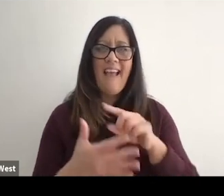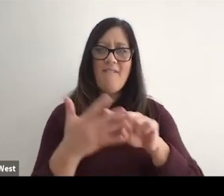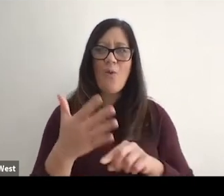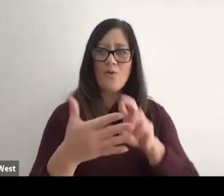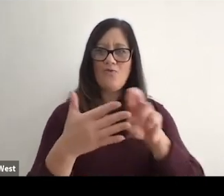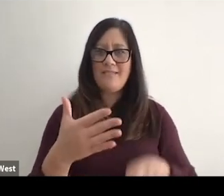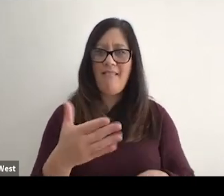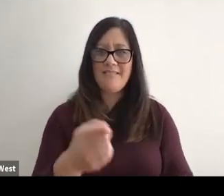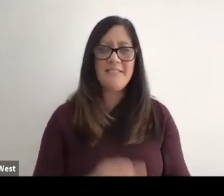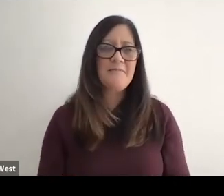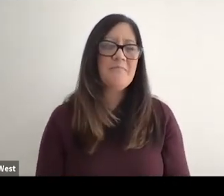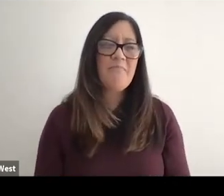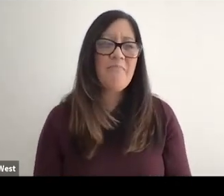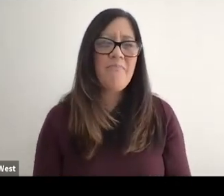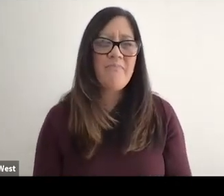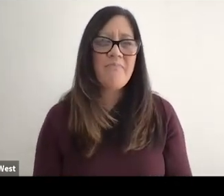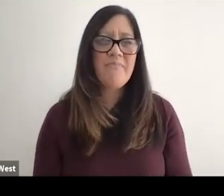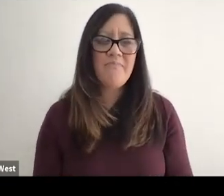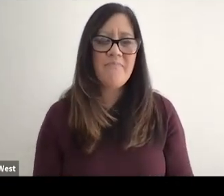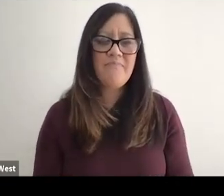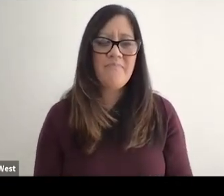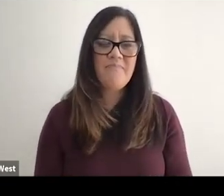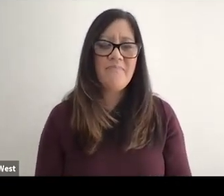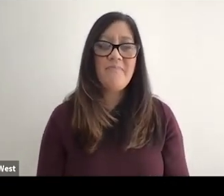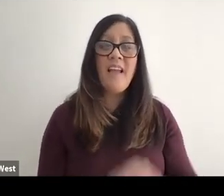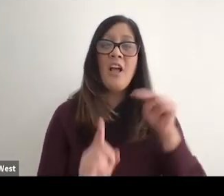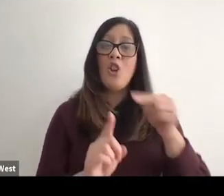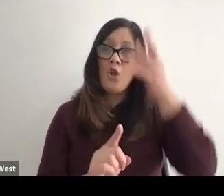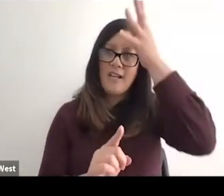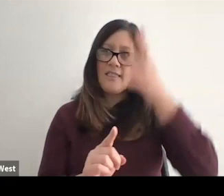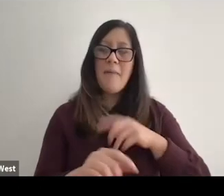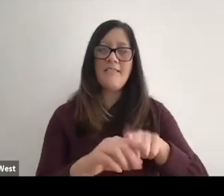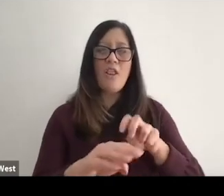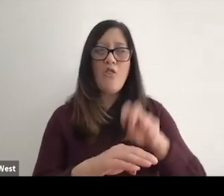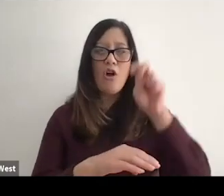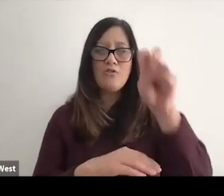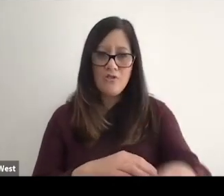Let's take a look at the men's long jump F.